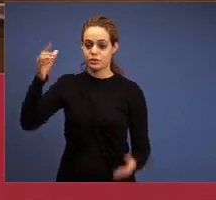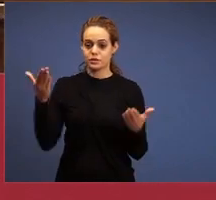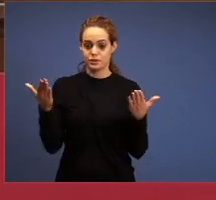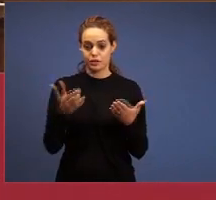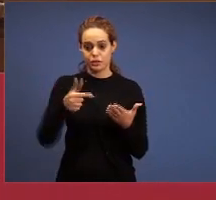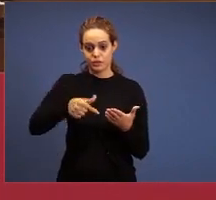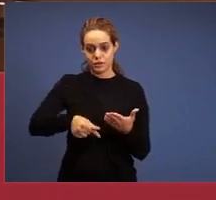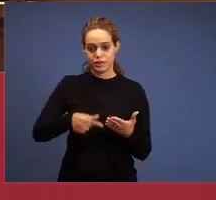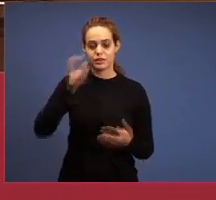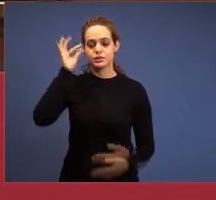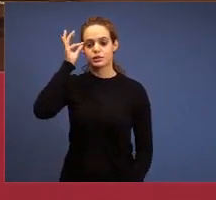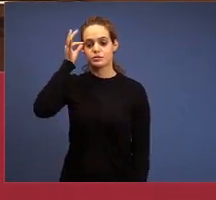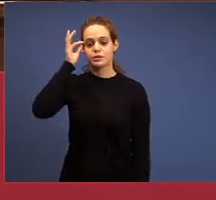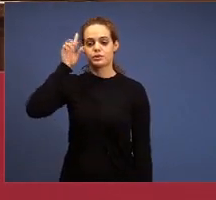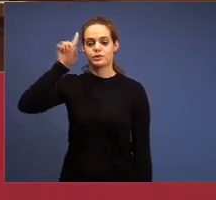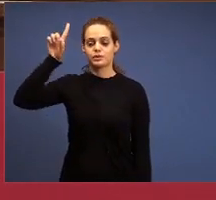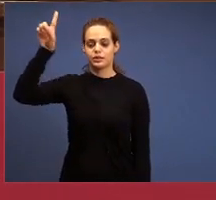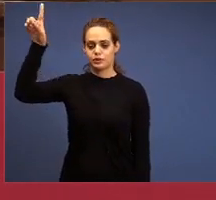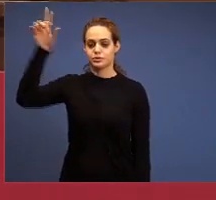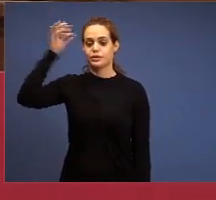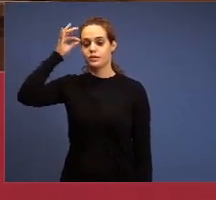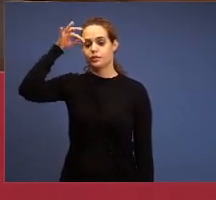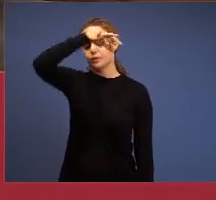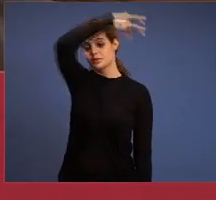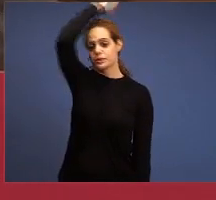the spirit of the Lord who operates here, operates